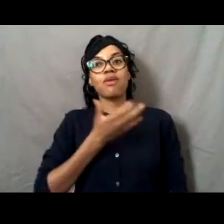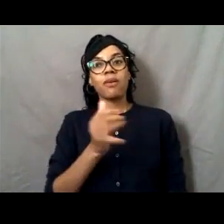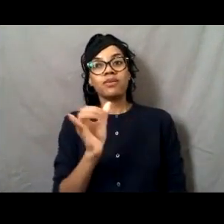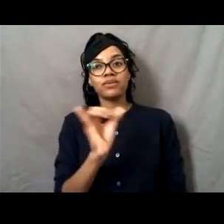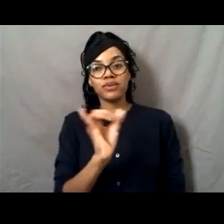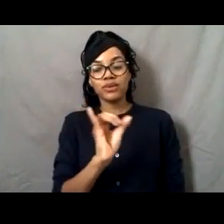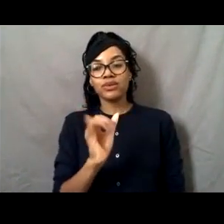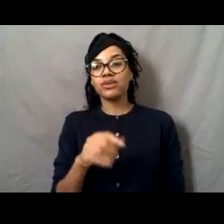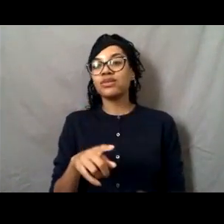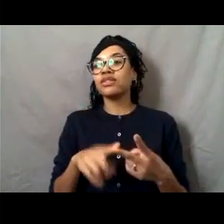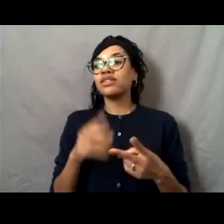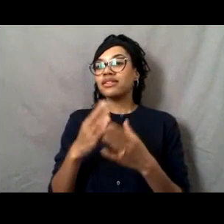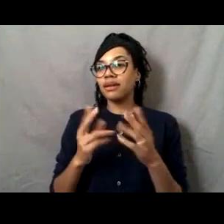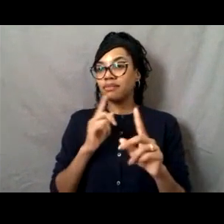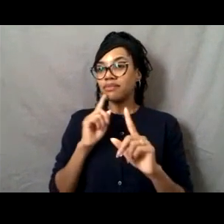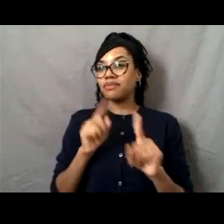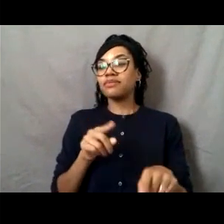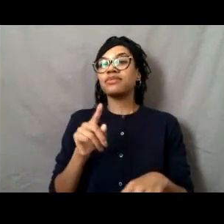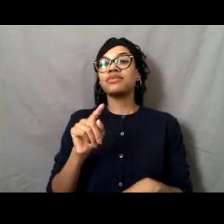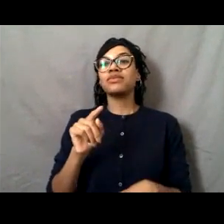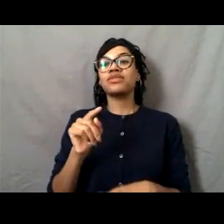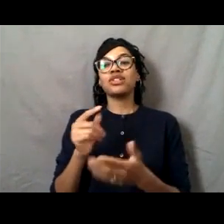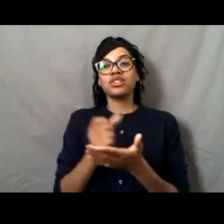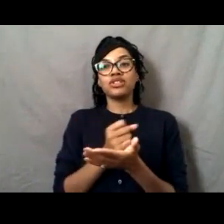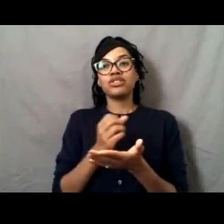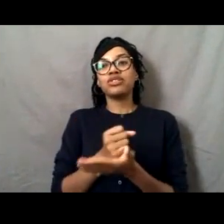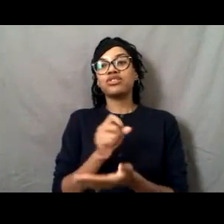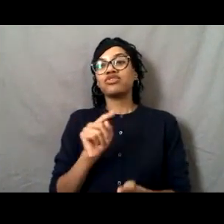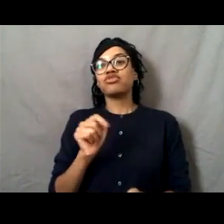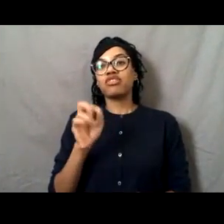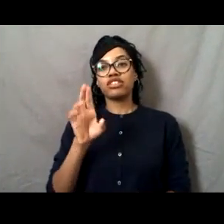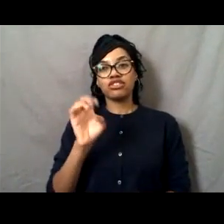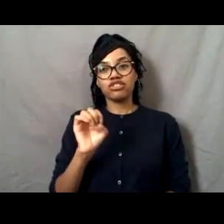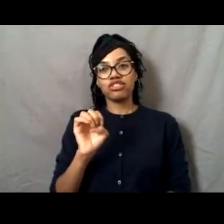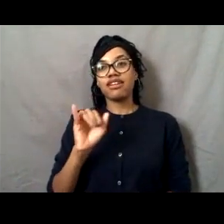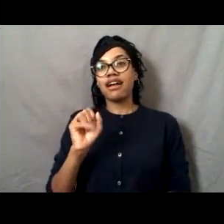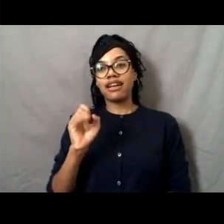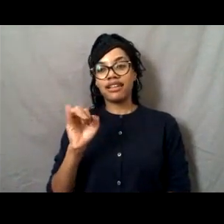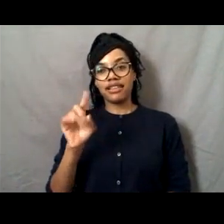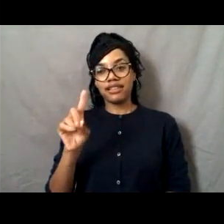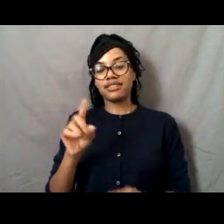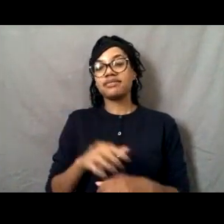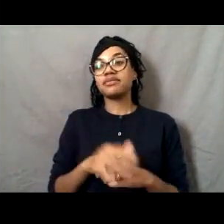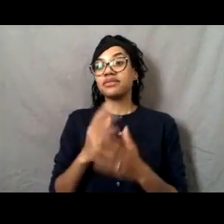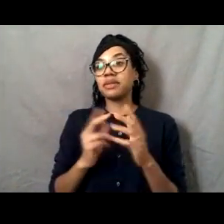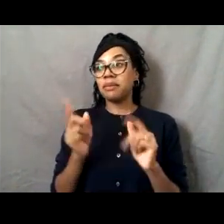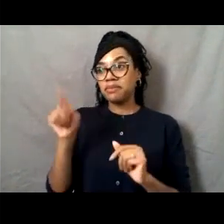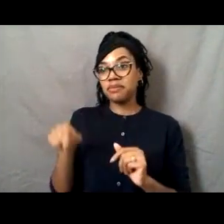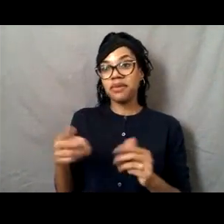So it looks like some people have read some of his books. That's awesome. Yeah. I just thought it was a neat piece